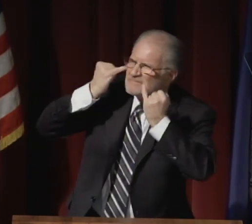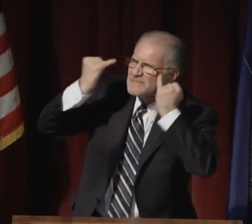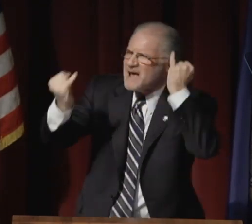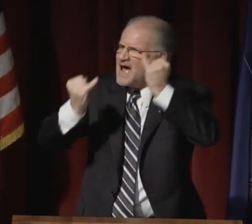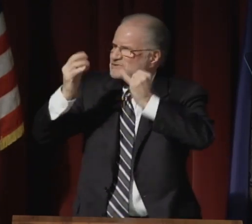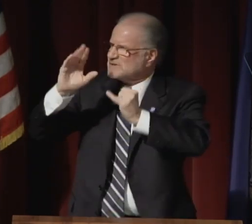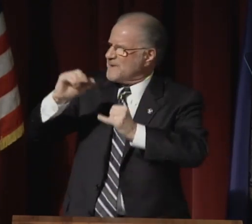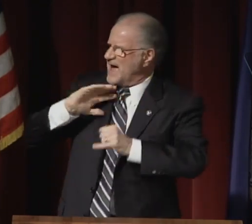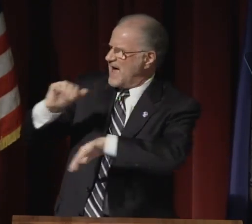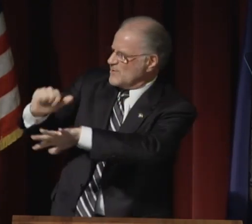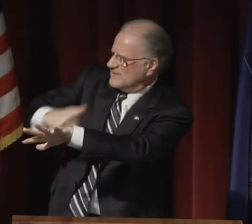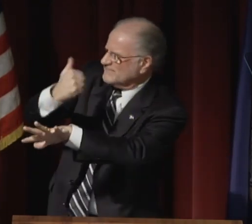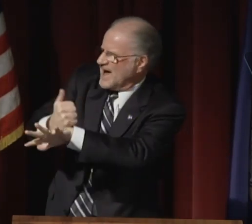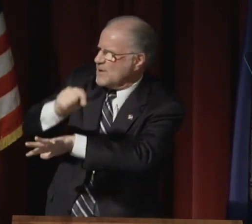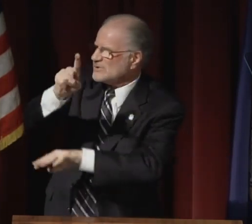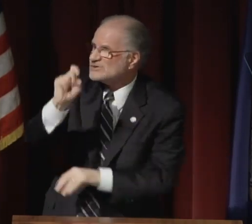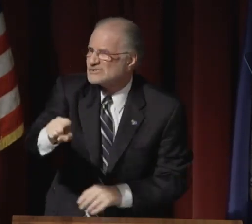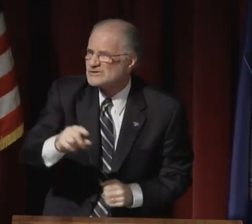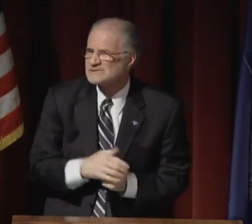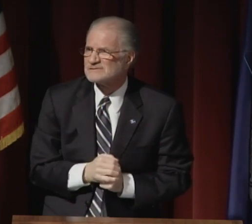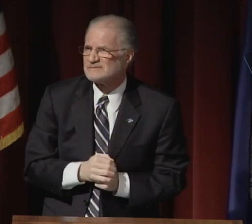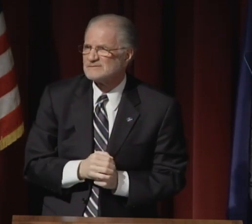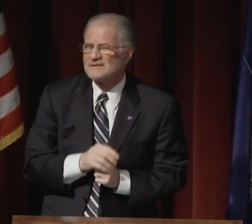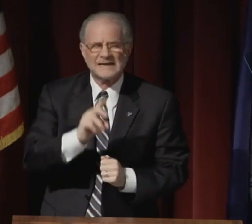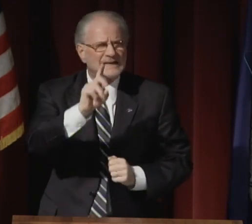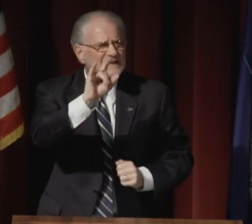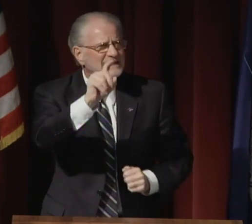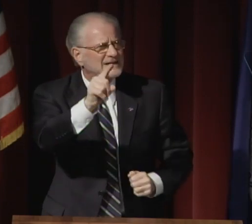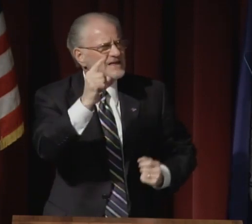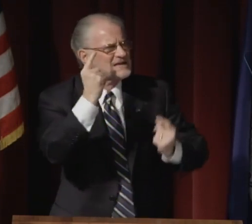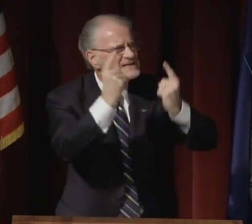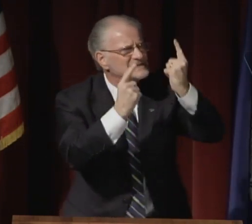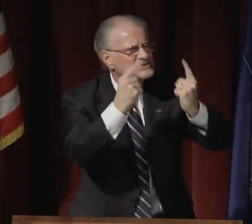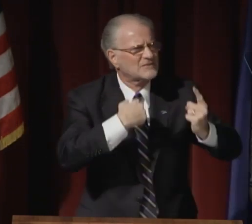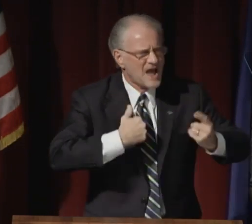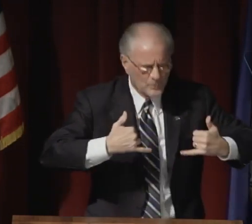Was our survival imagined by our founders?